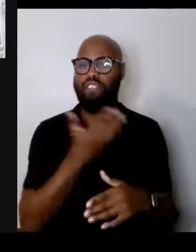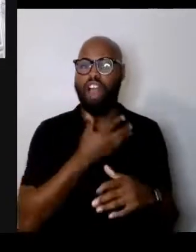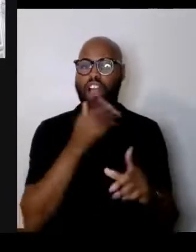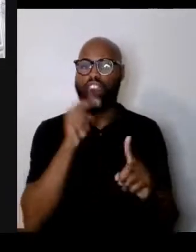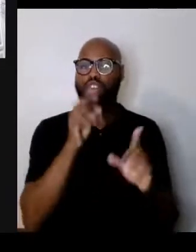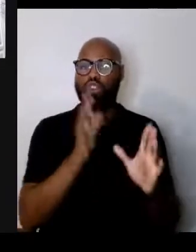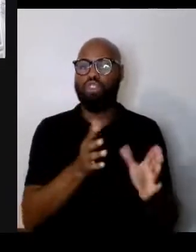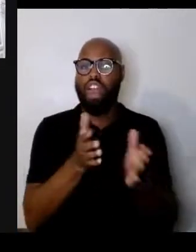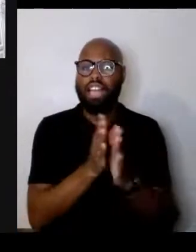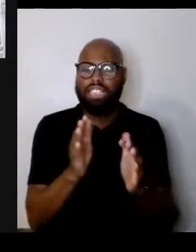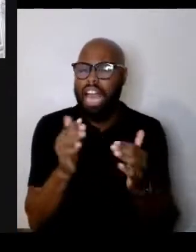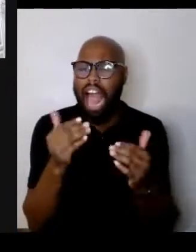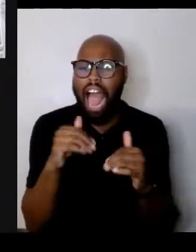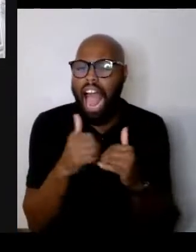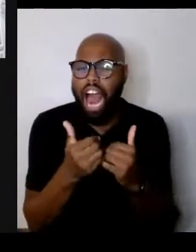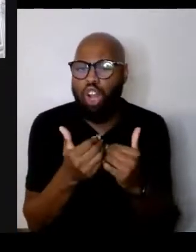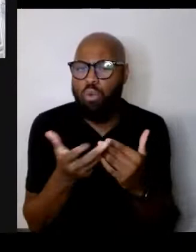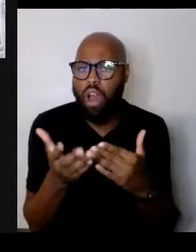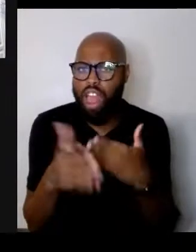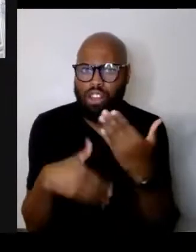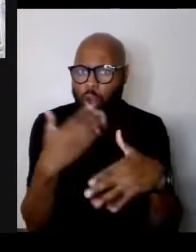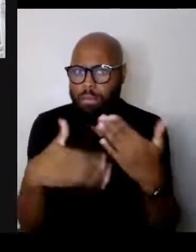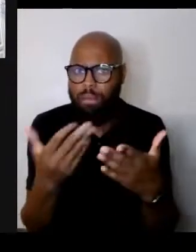how do I go about doing that? What should be my first step?